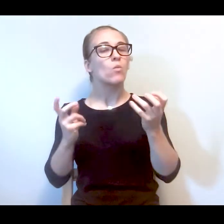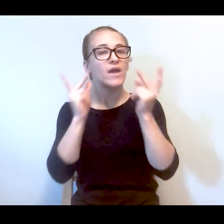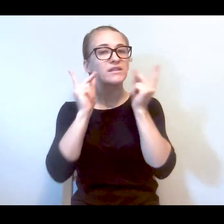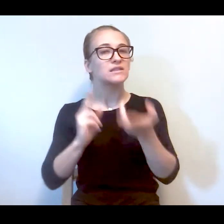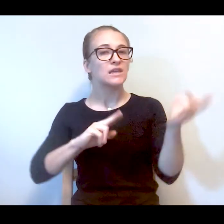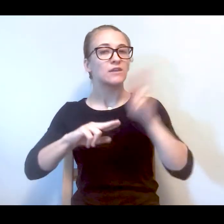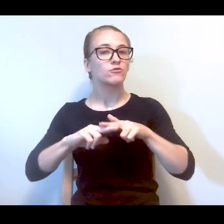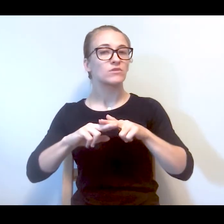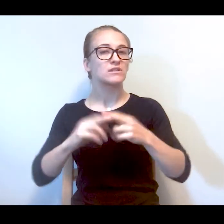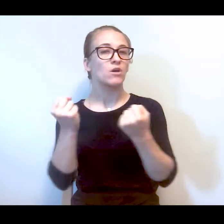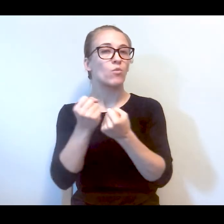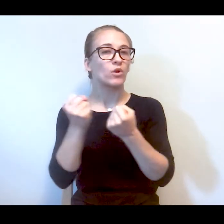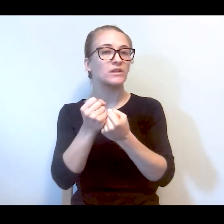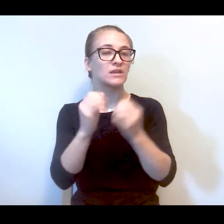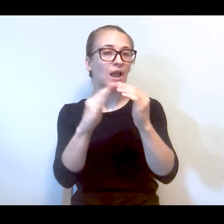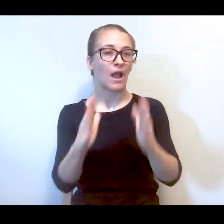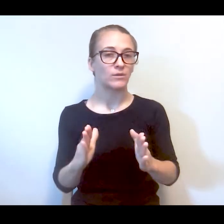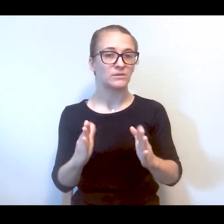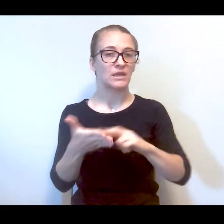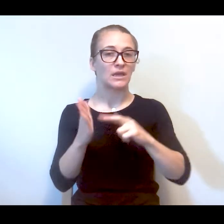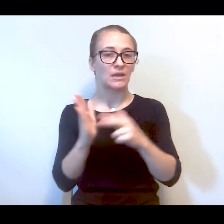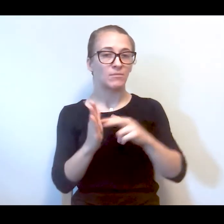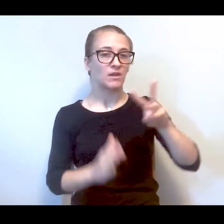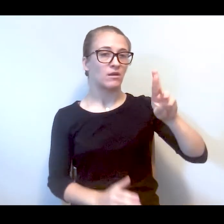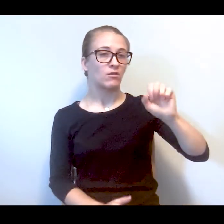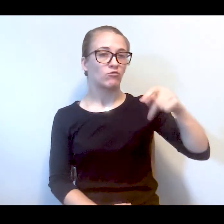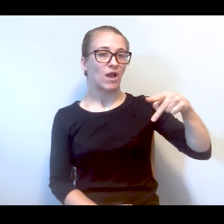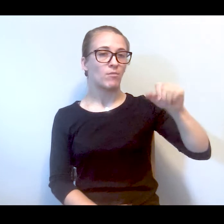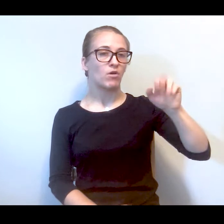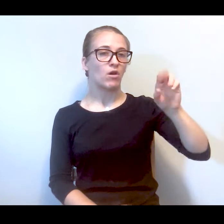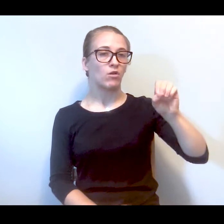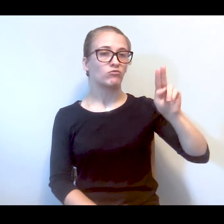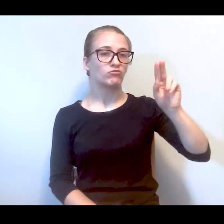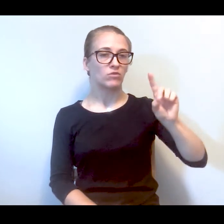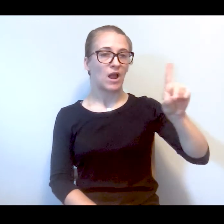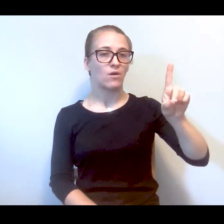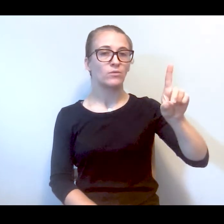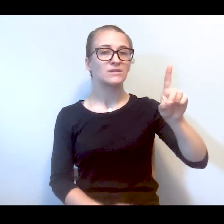solution. But supportive housing, wrap around care services. If you do not invest in people being able